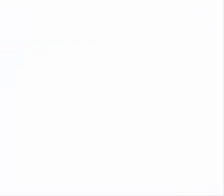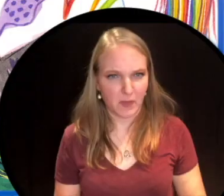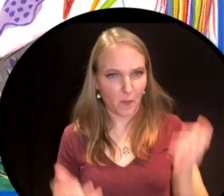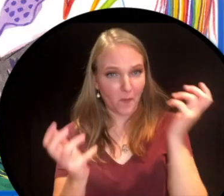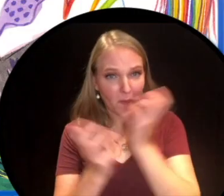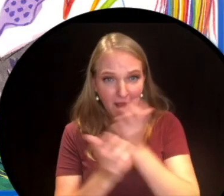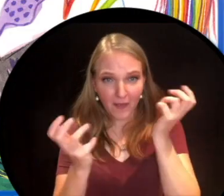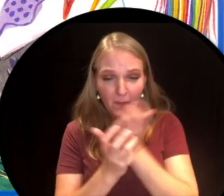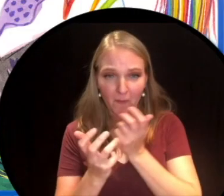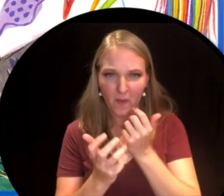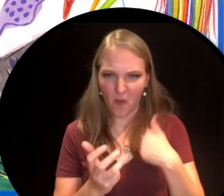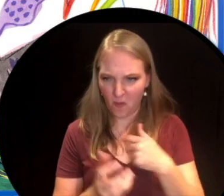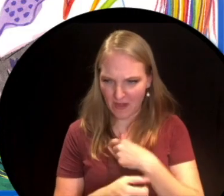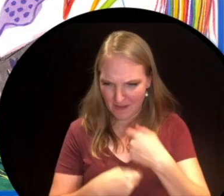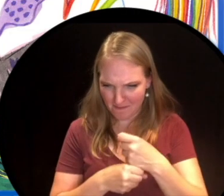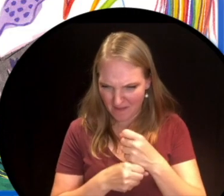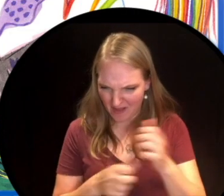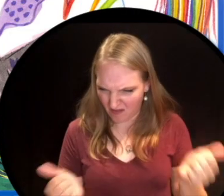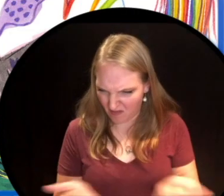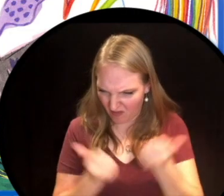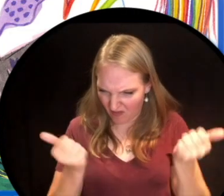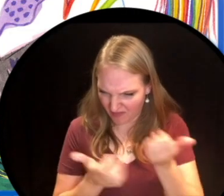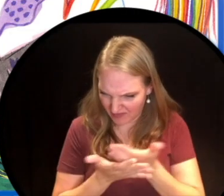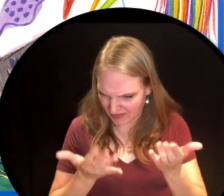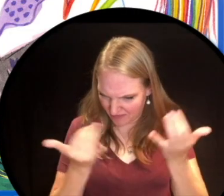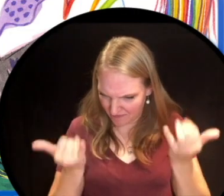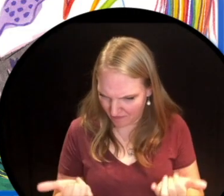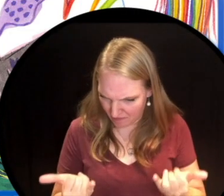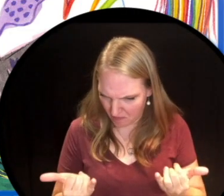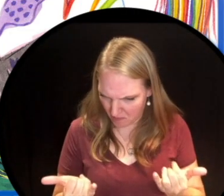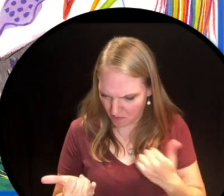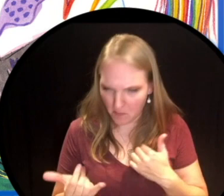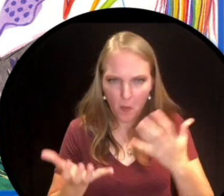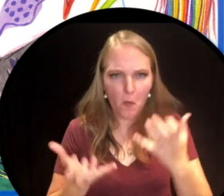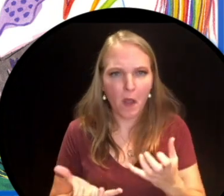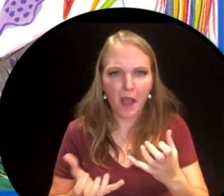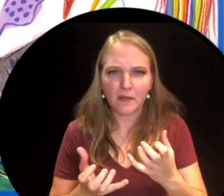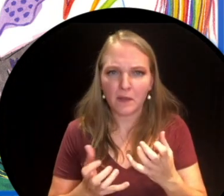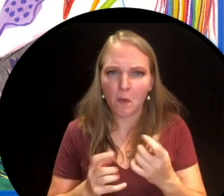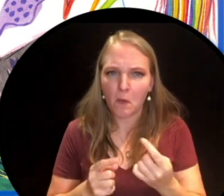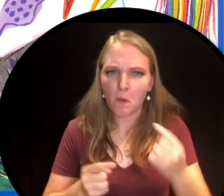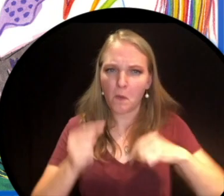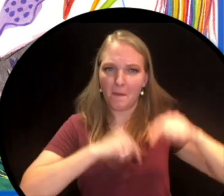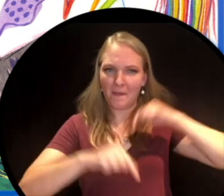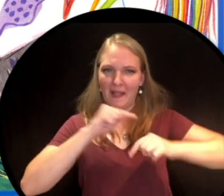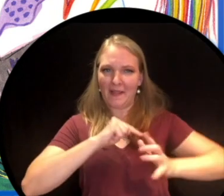Wow we make a lot of stuff now, don't we? I think I'd like to take a trip to the past to